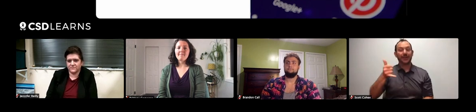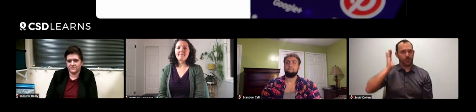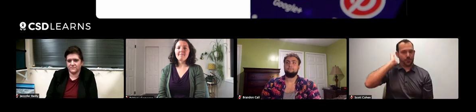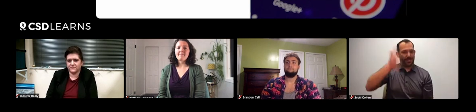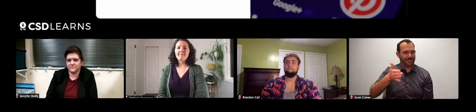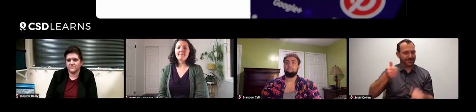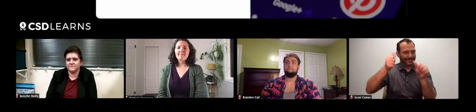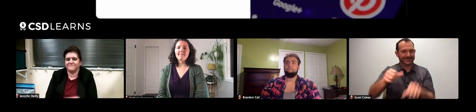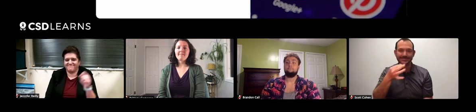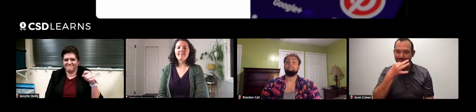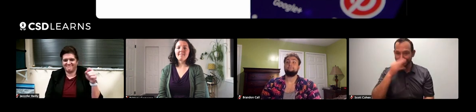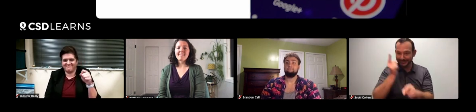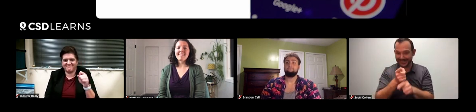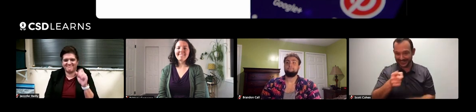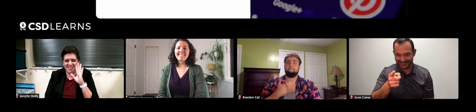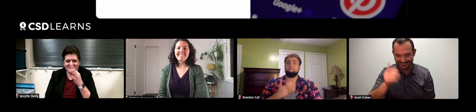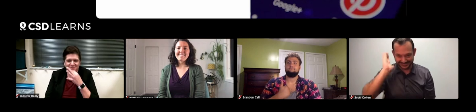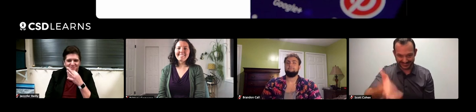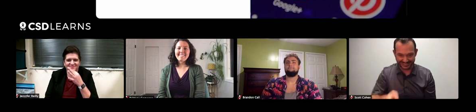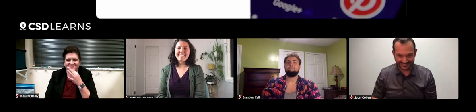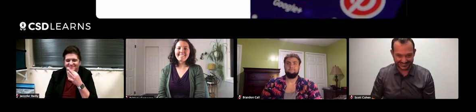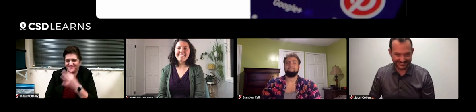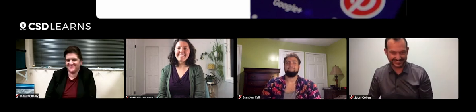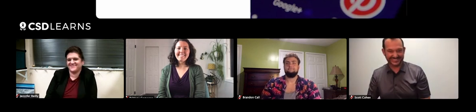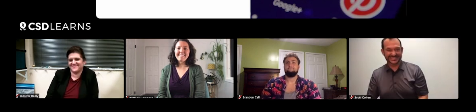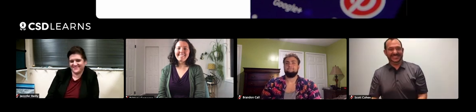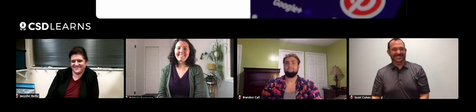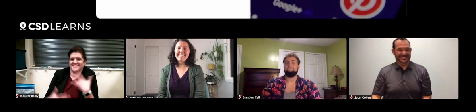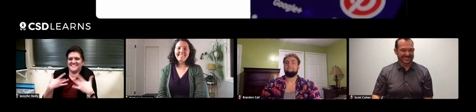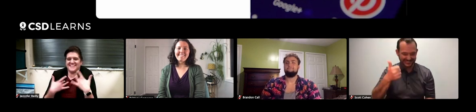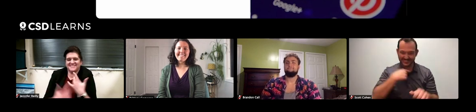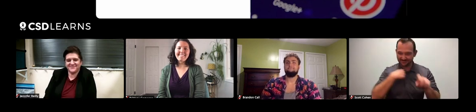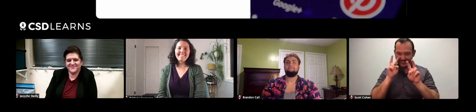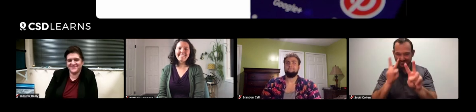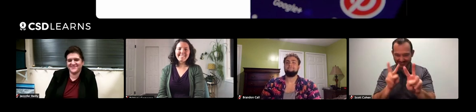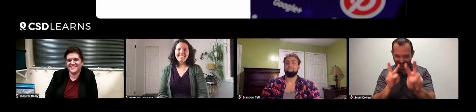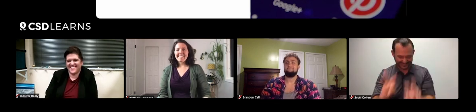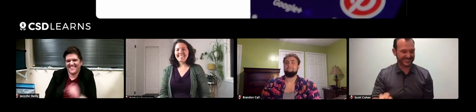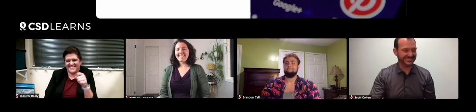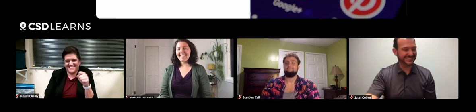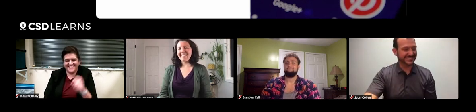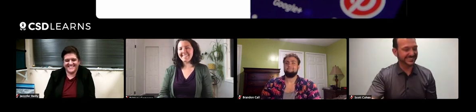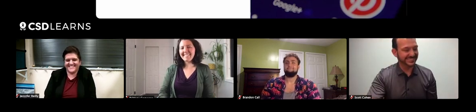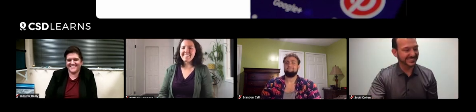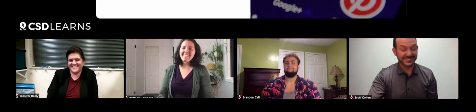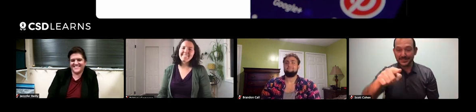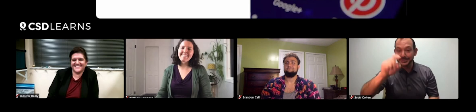Jennifer will be creating one soon, right? Yes, very soon. It's exciting! We're all looking forward to it, Jennifer.